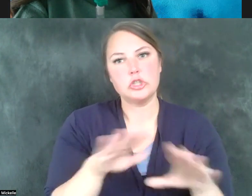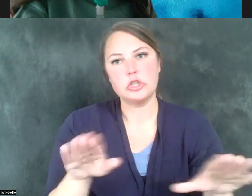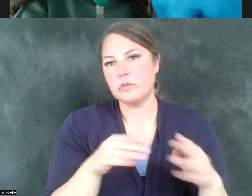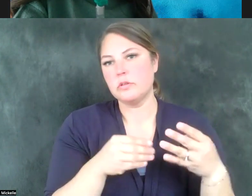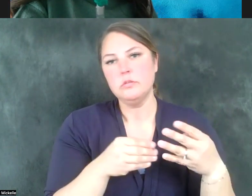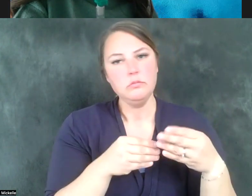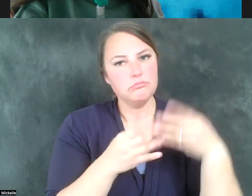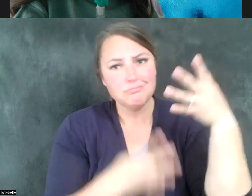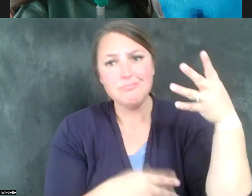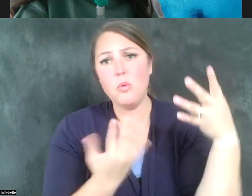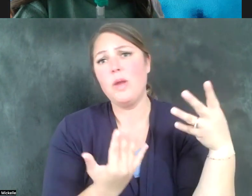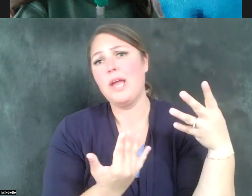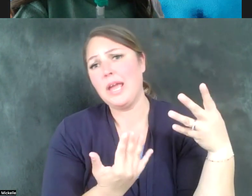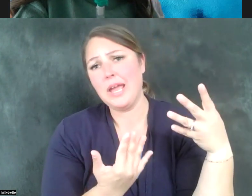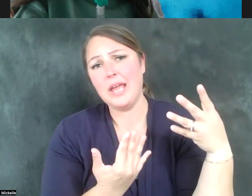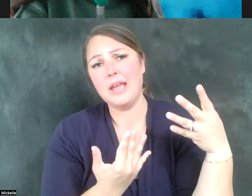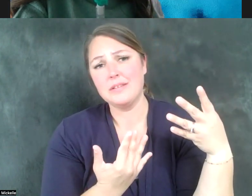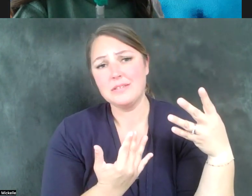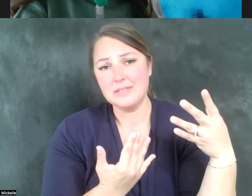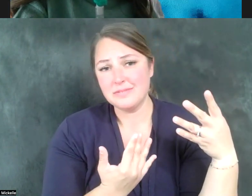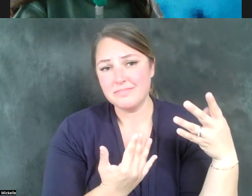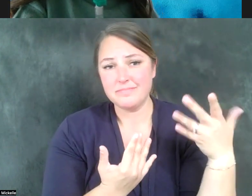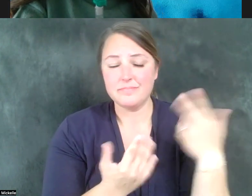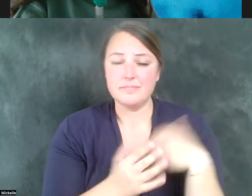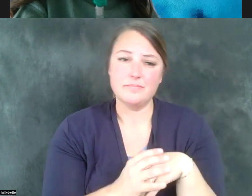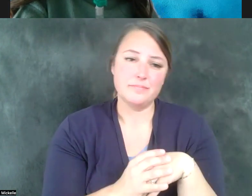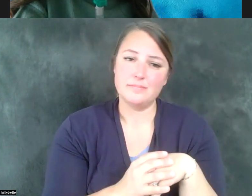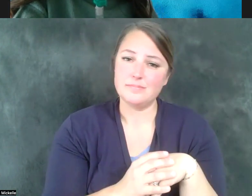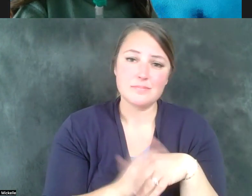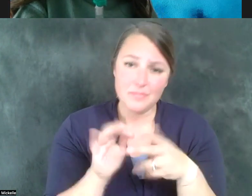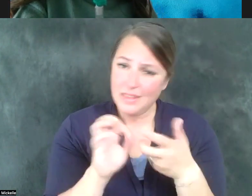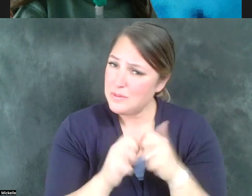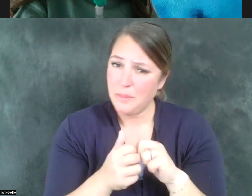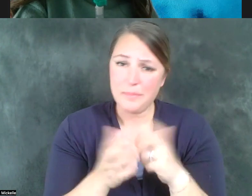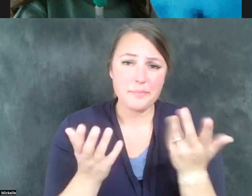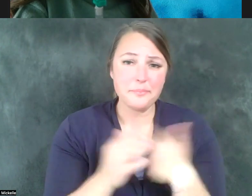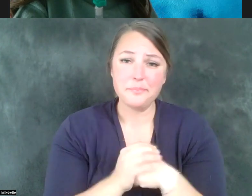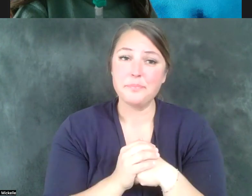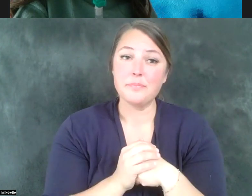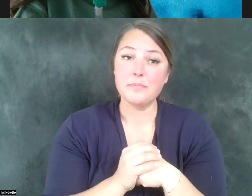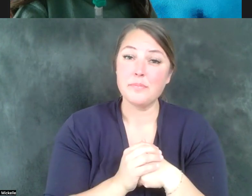enrolled list for Medicaid. That's a problem. We're 50th in the country in our